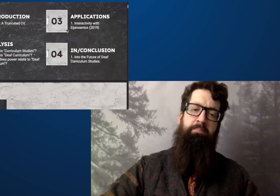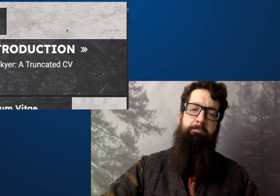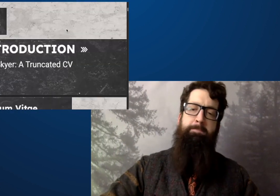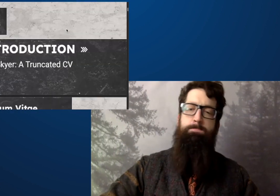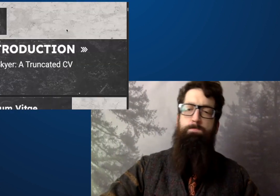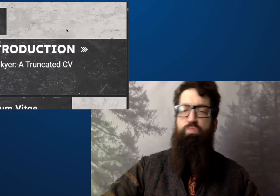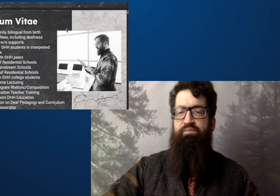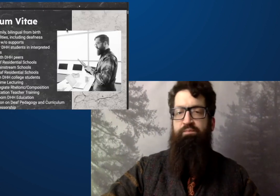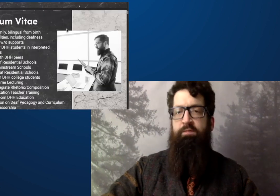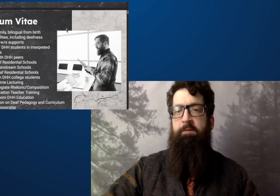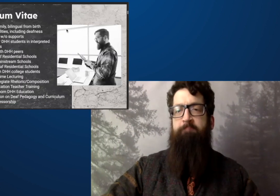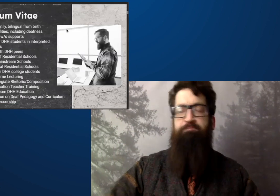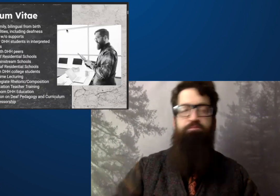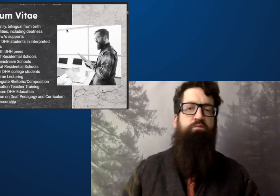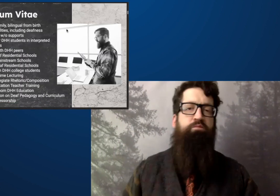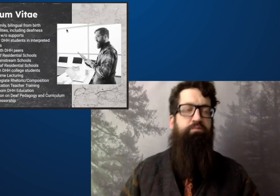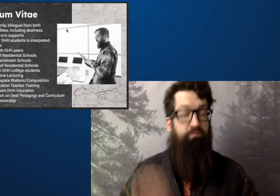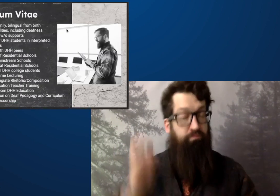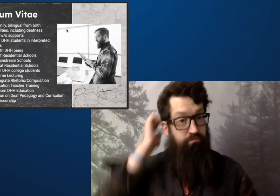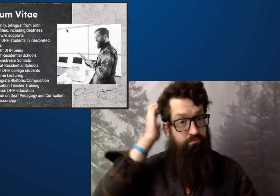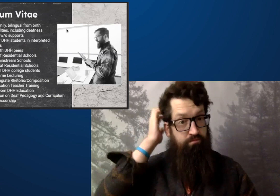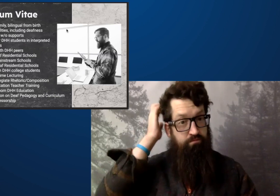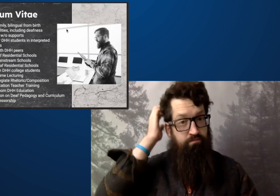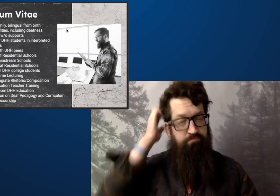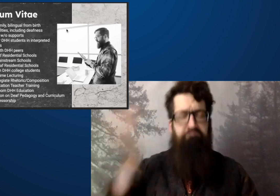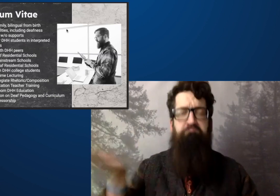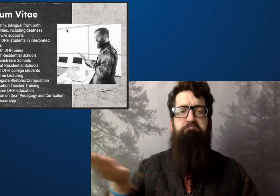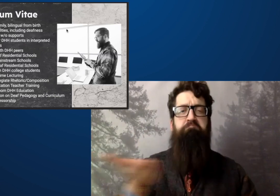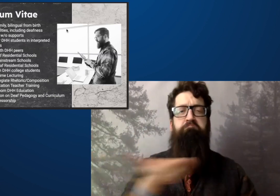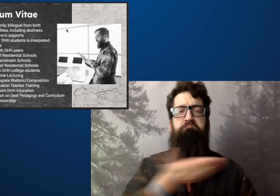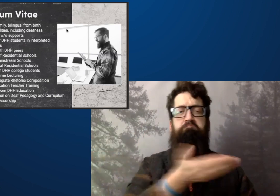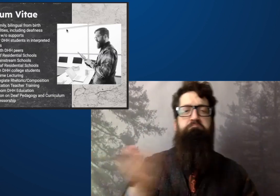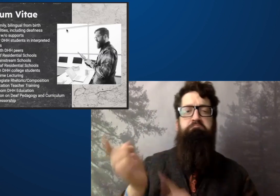I will begin with my introduction. Thank you.